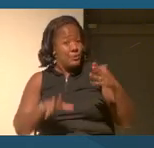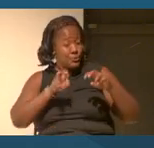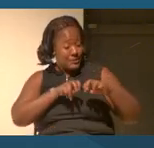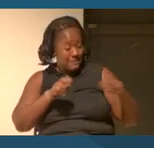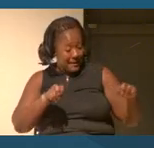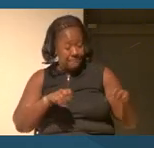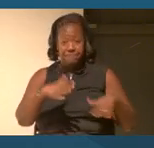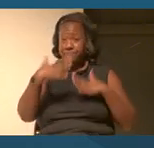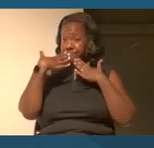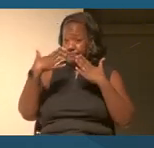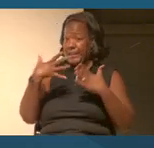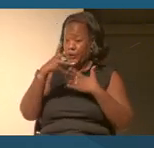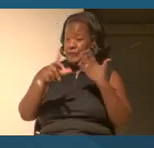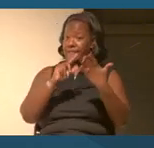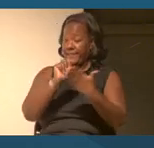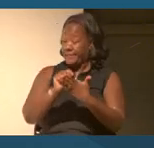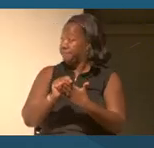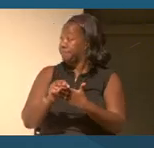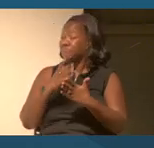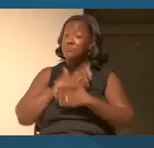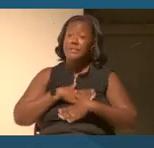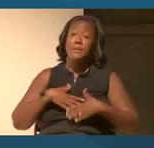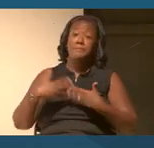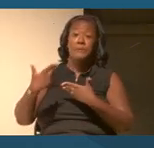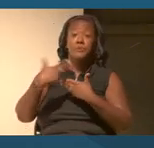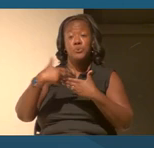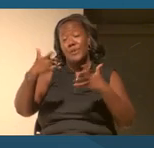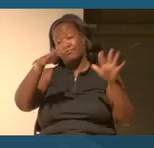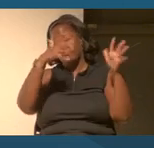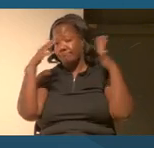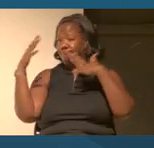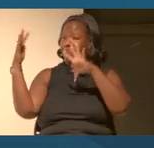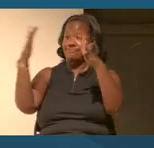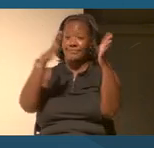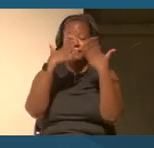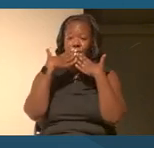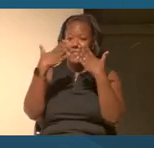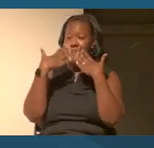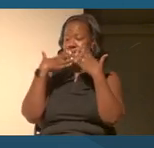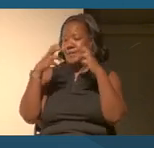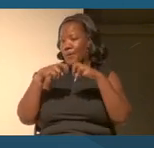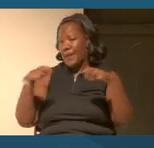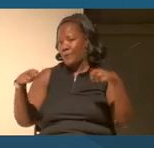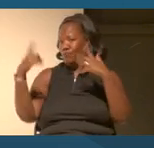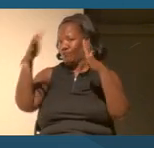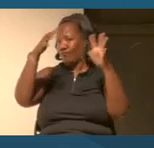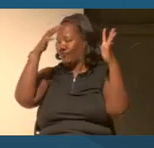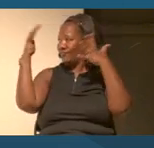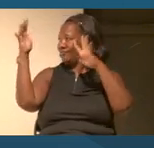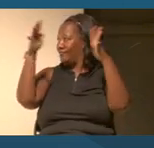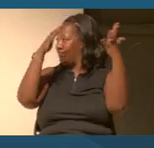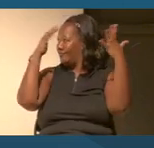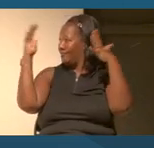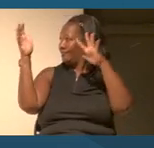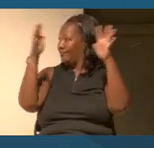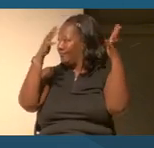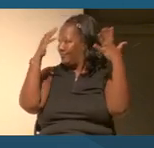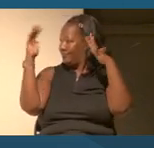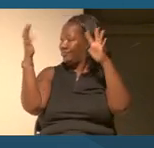Thank you for the videos. Please join me in thanking.